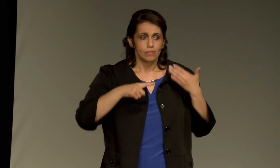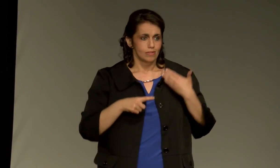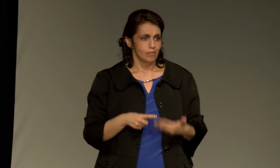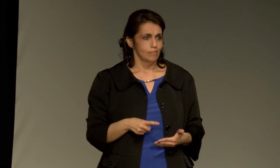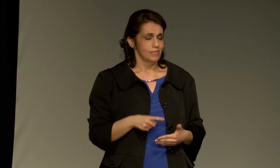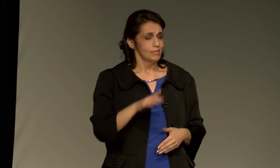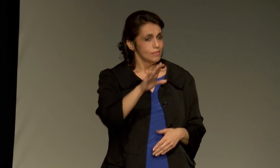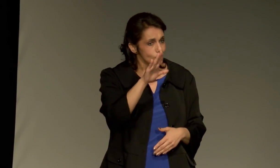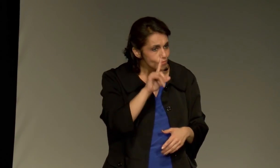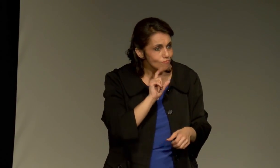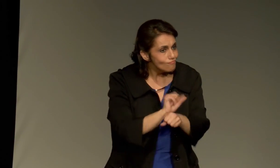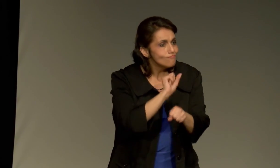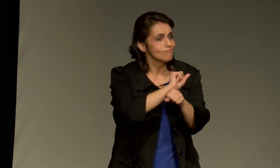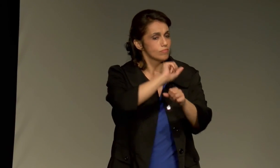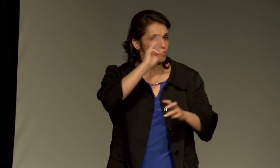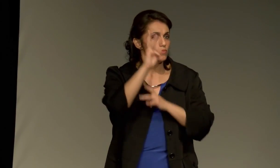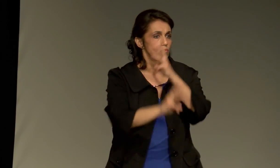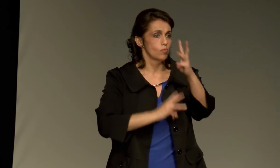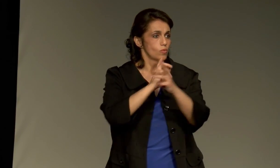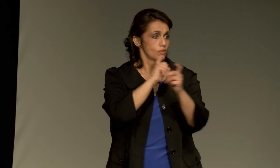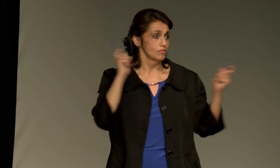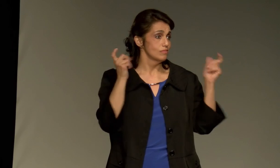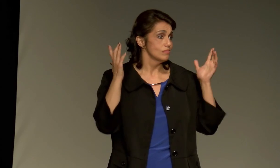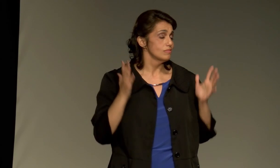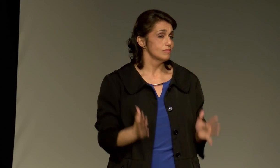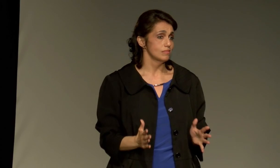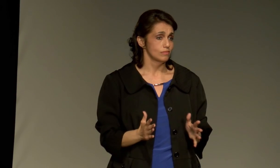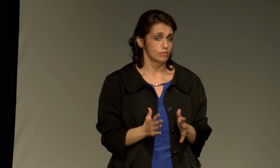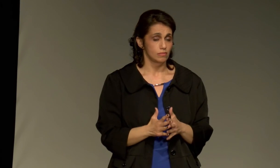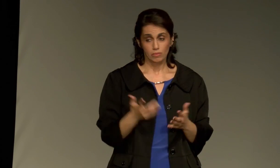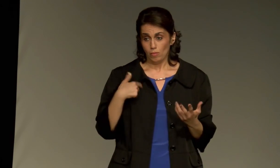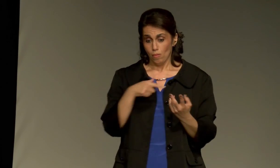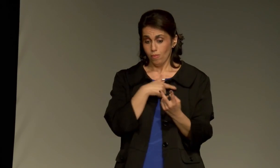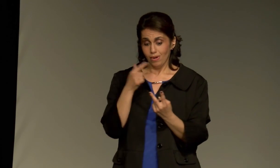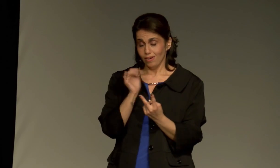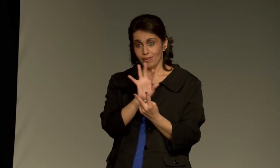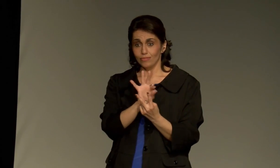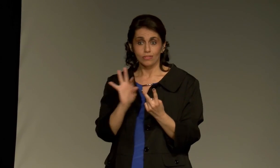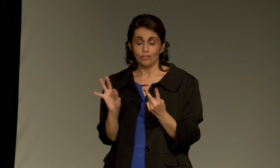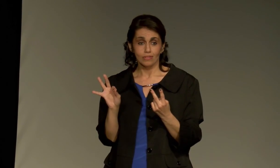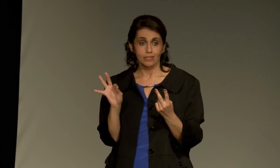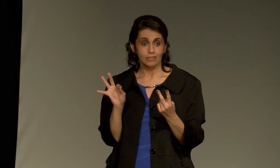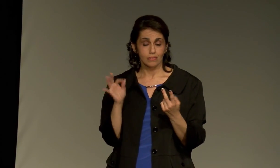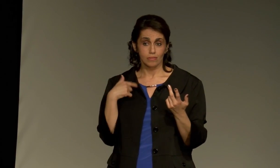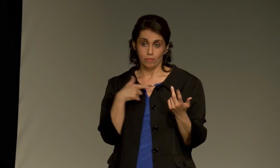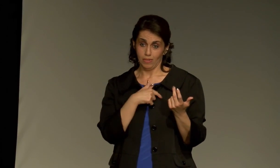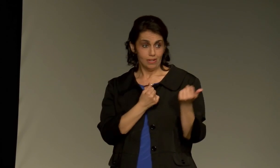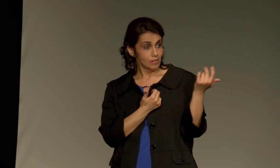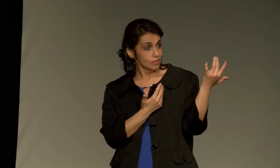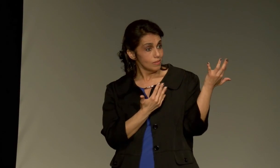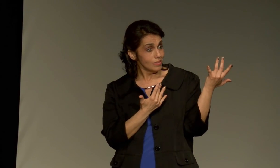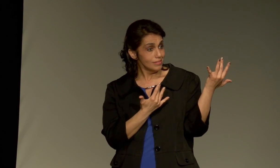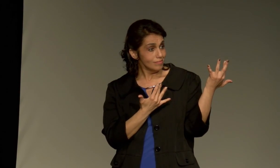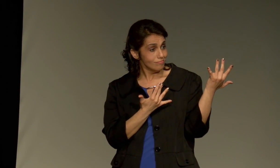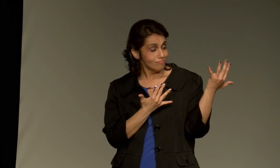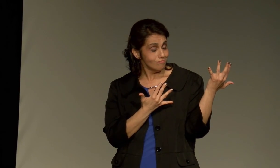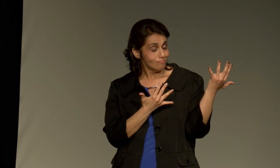There's still an opportunity for us to change the world. We have two choices.